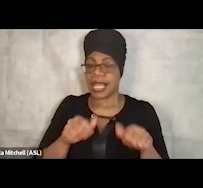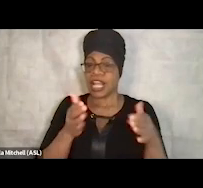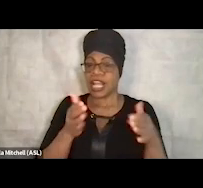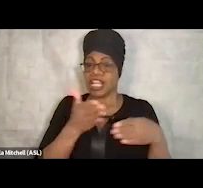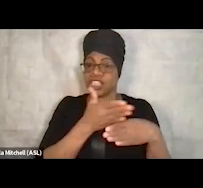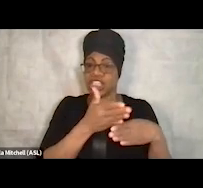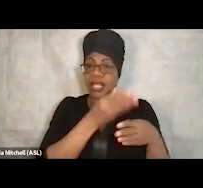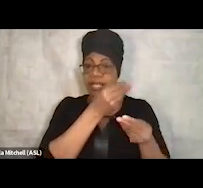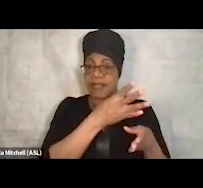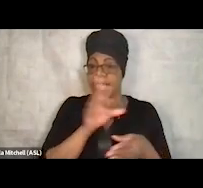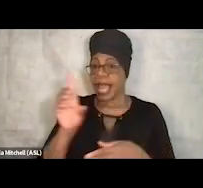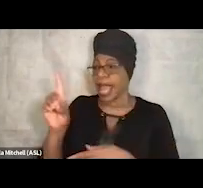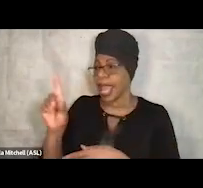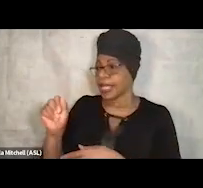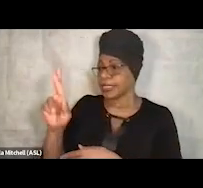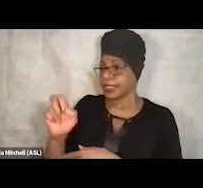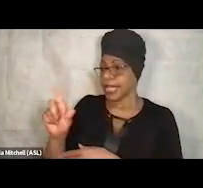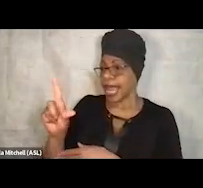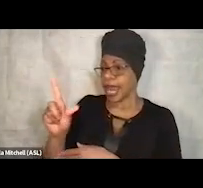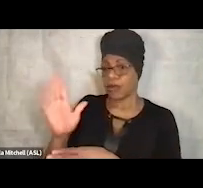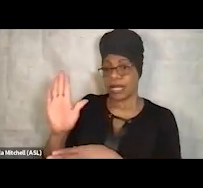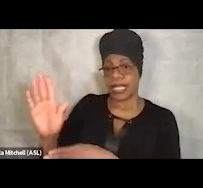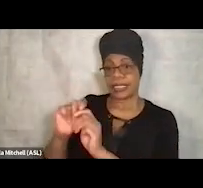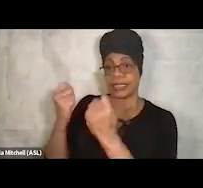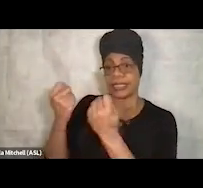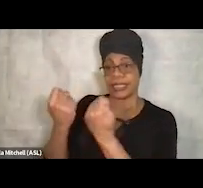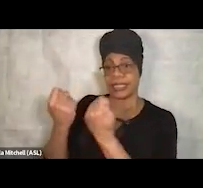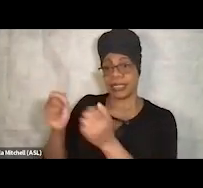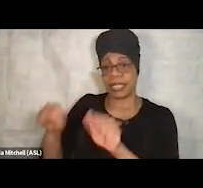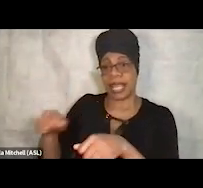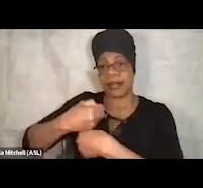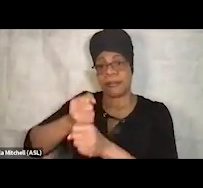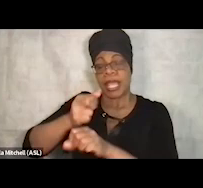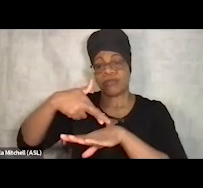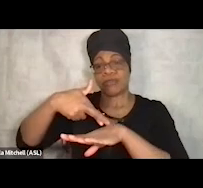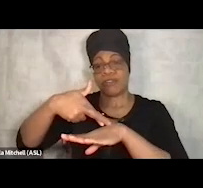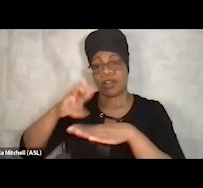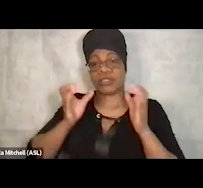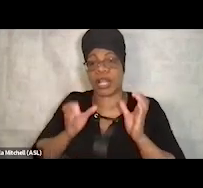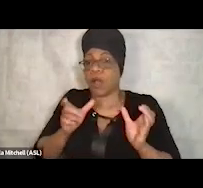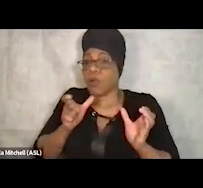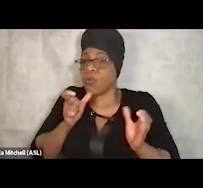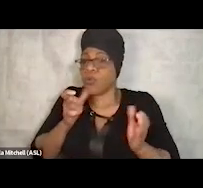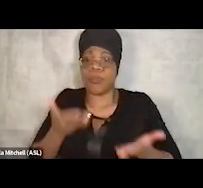can make a referral on a client that needs employment or needs housing,